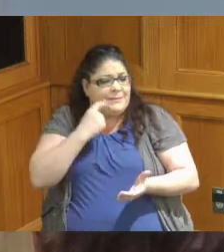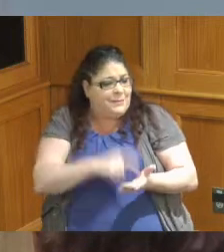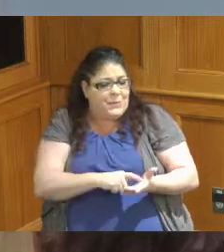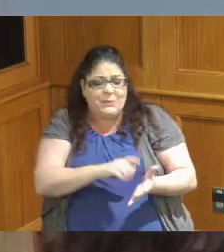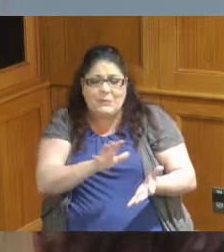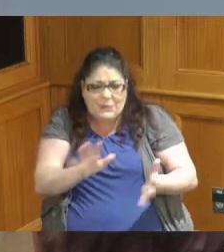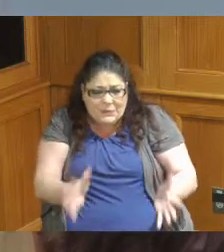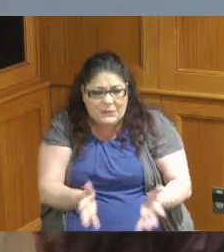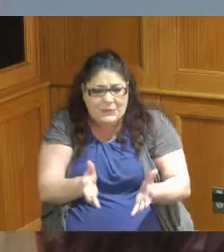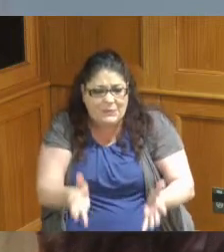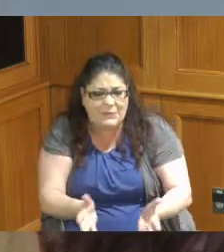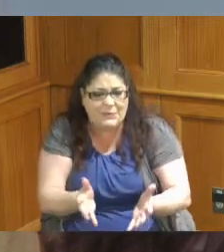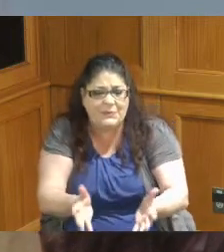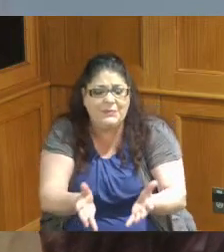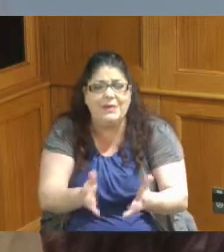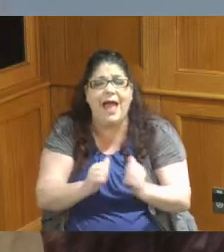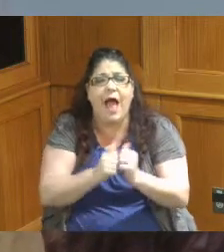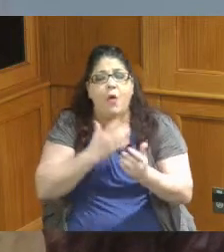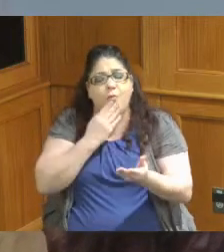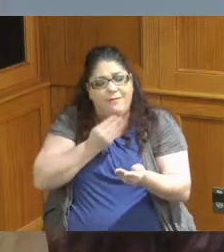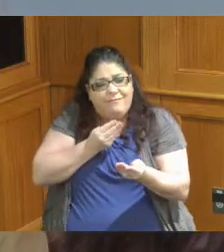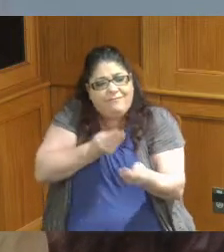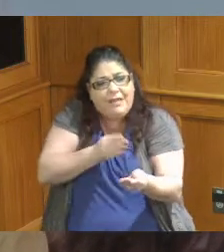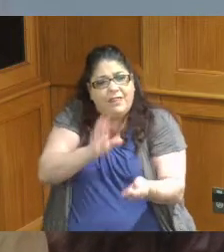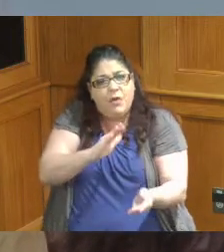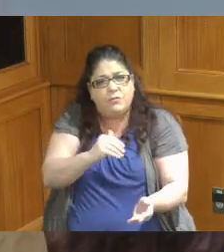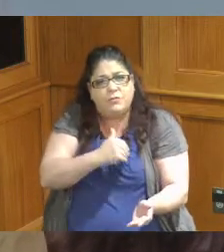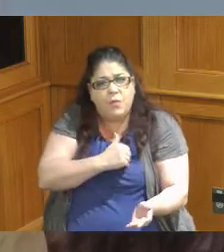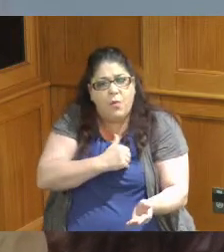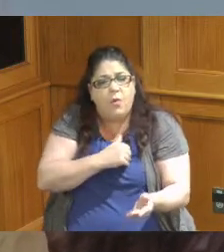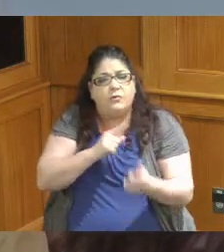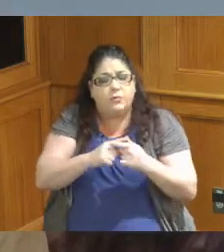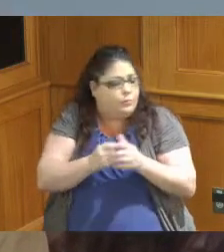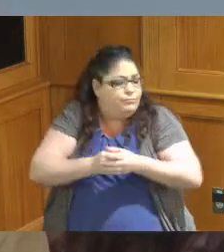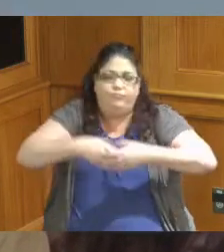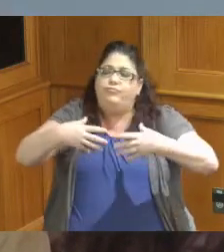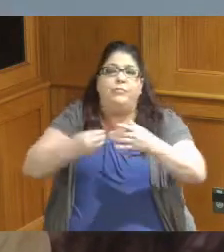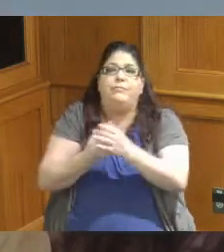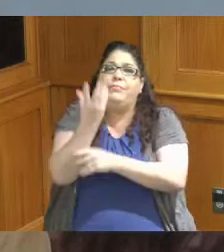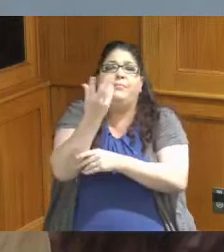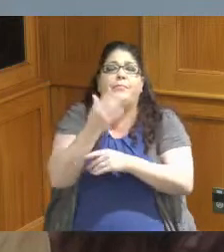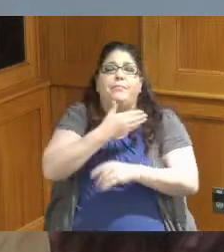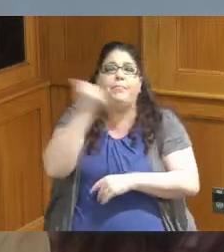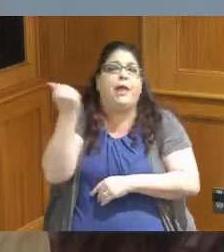how we fuel the soul to be better human beings on this planet so thank you for this opportunity